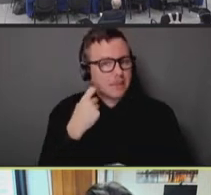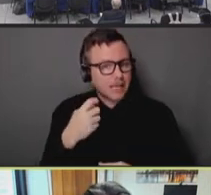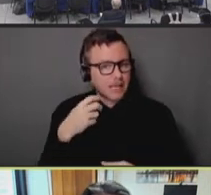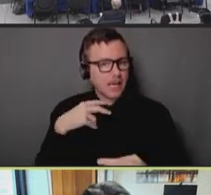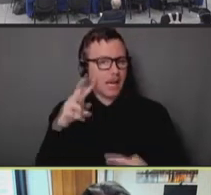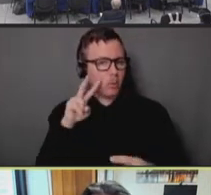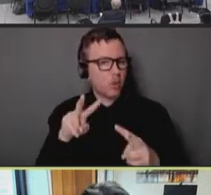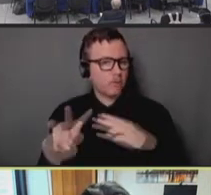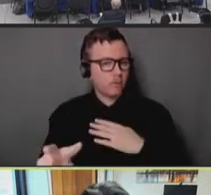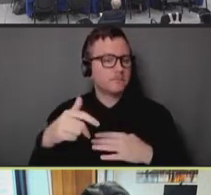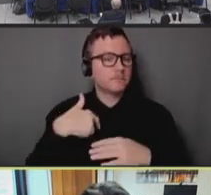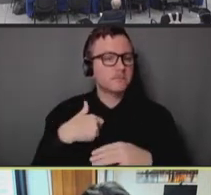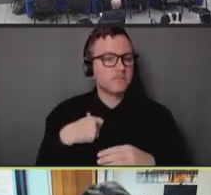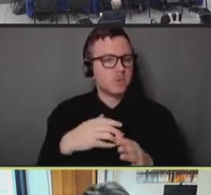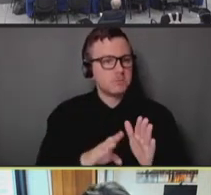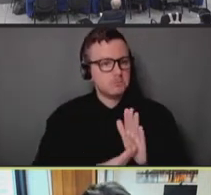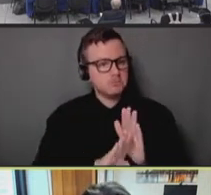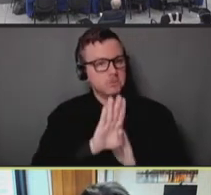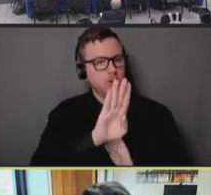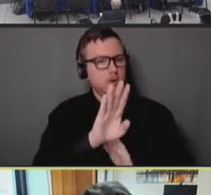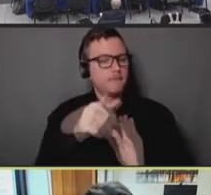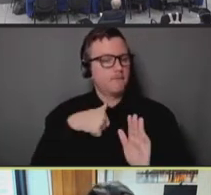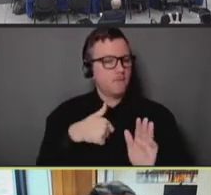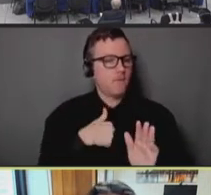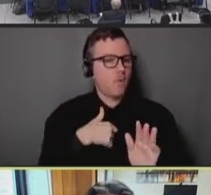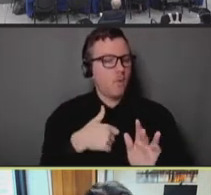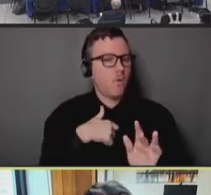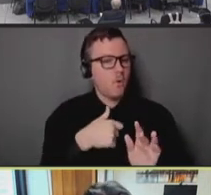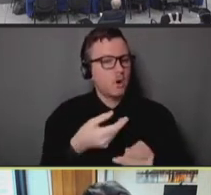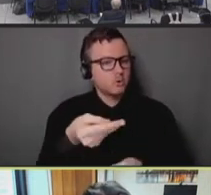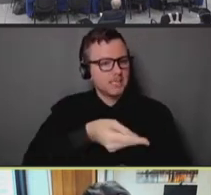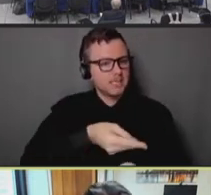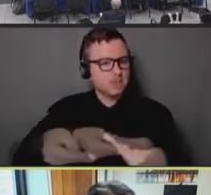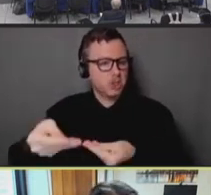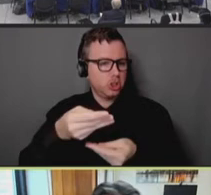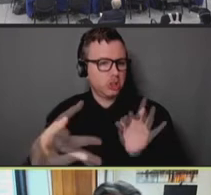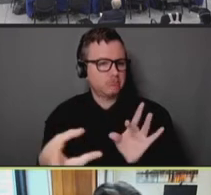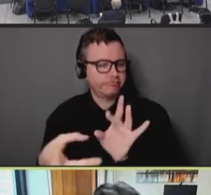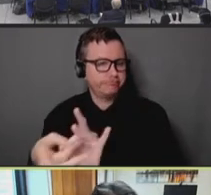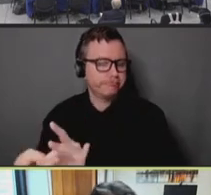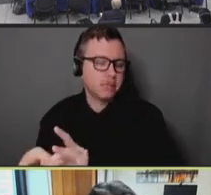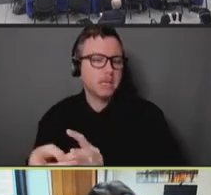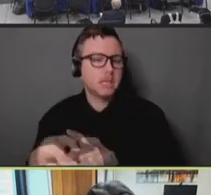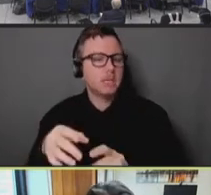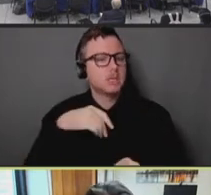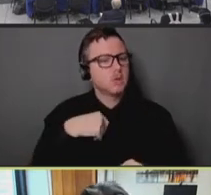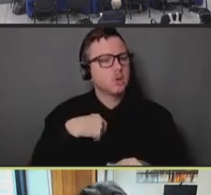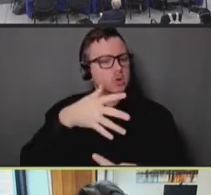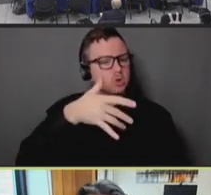dramatic rises in transmission with the opening up of social networks, sexual networks, not just